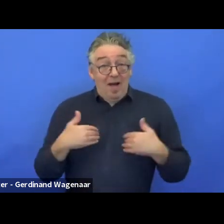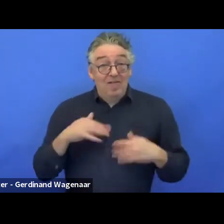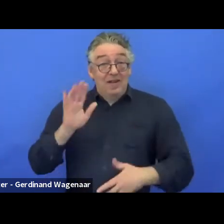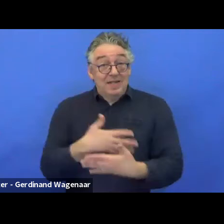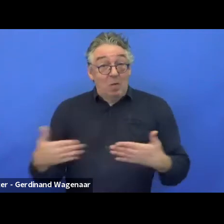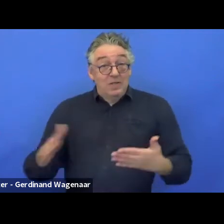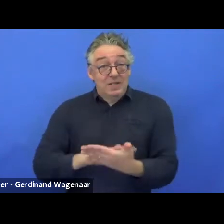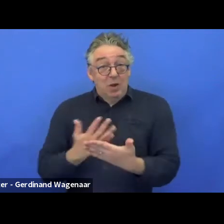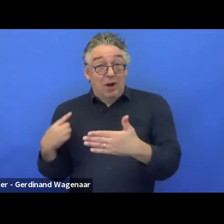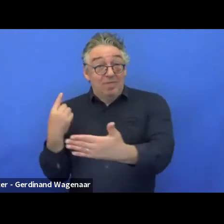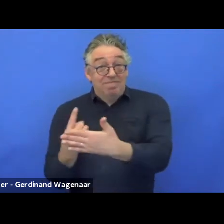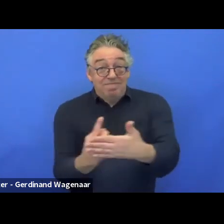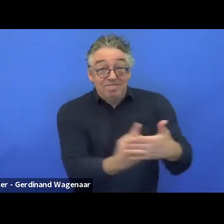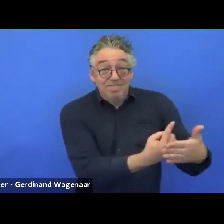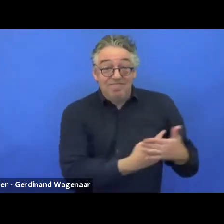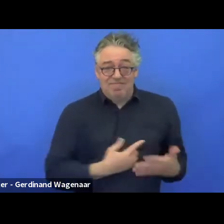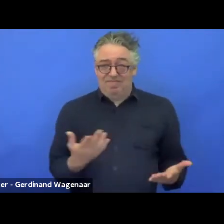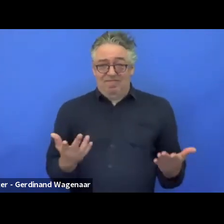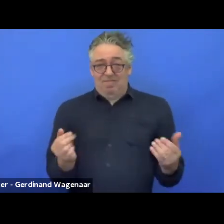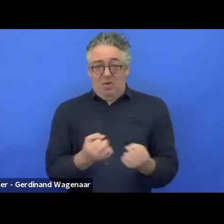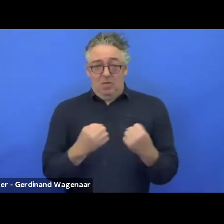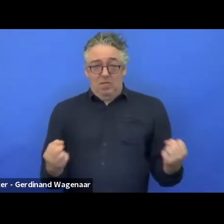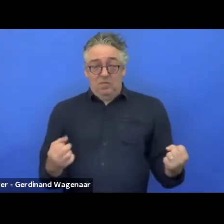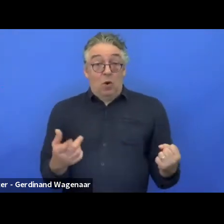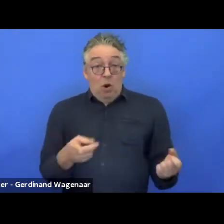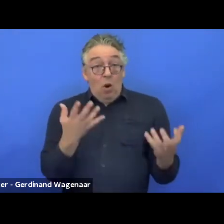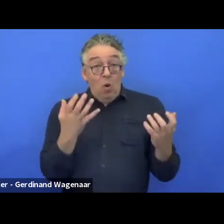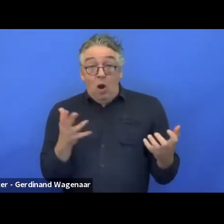so the only way to have all the media that is created all the time,